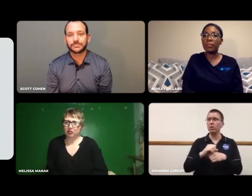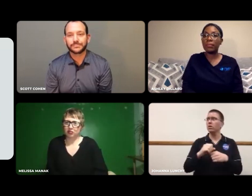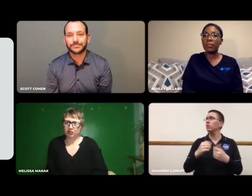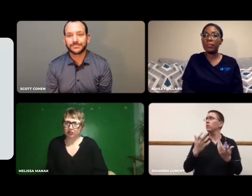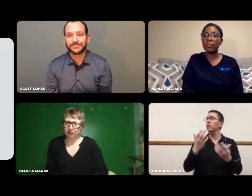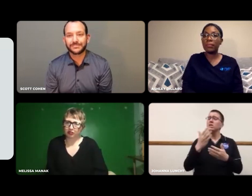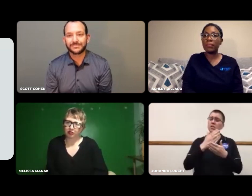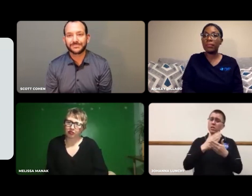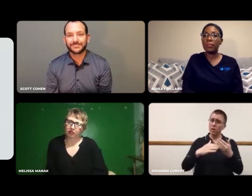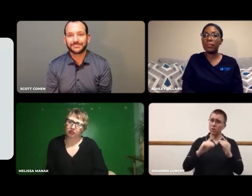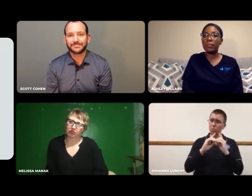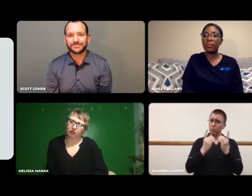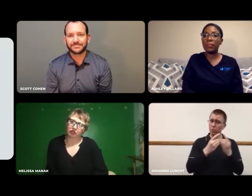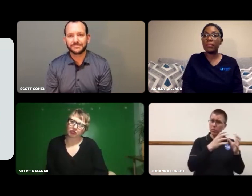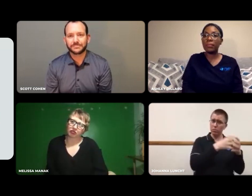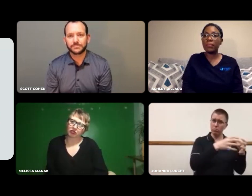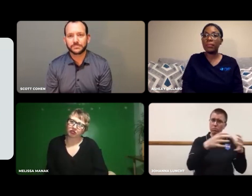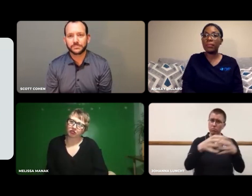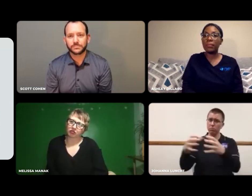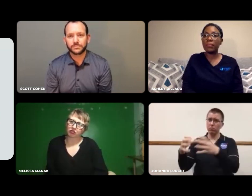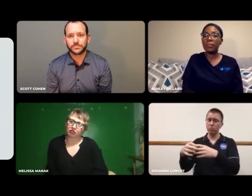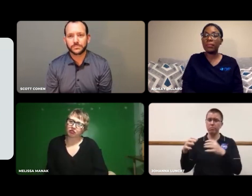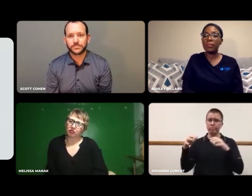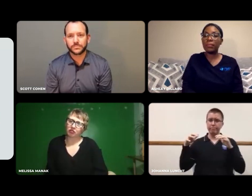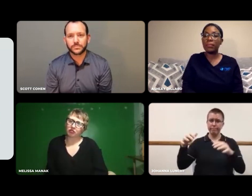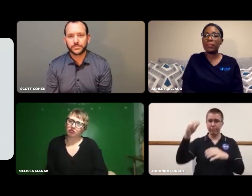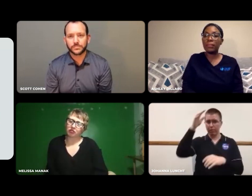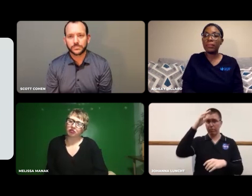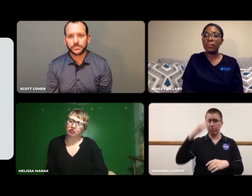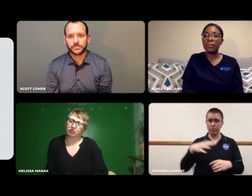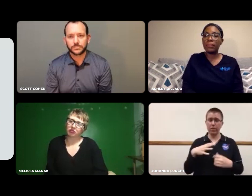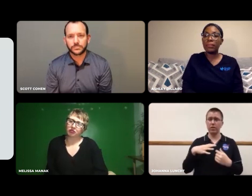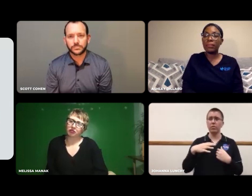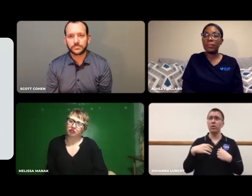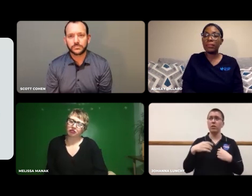Here at work, some departments are also predominantly male.